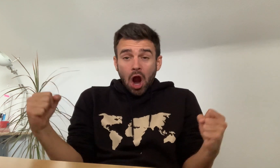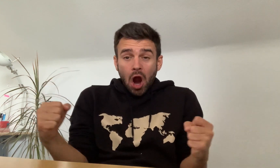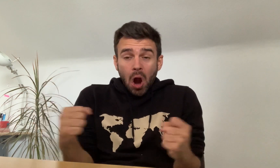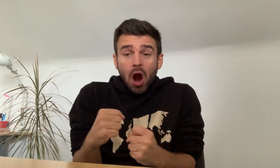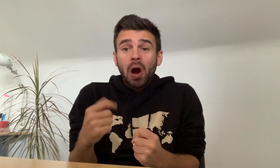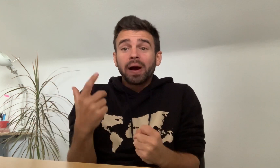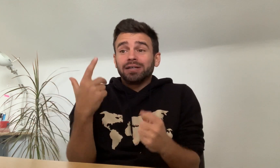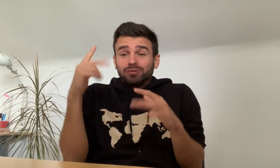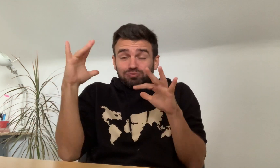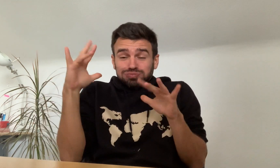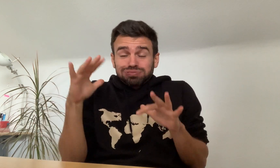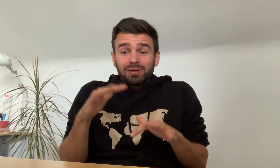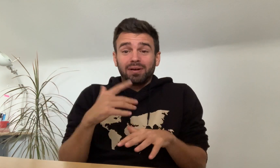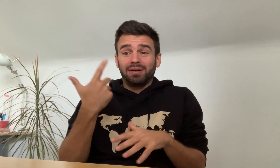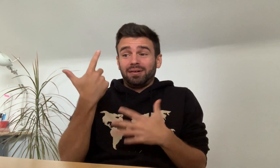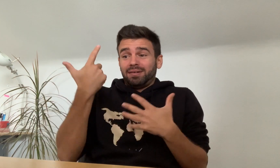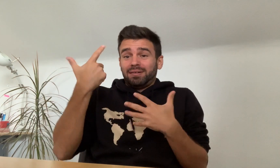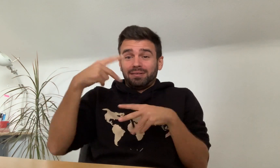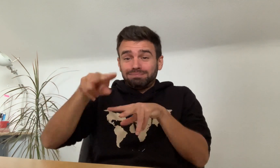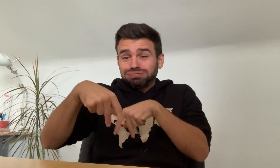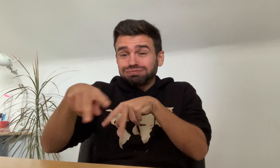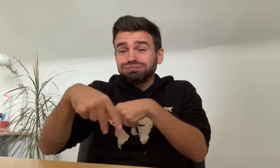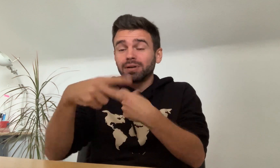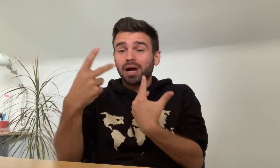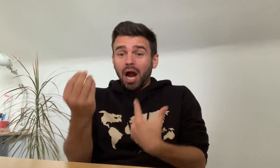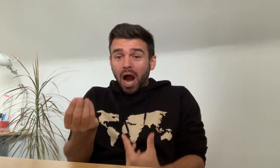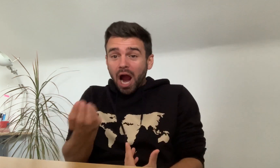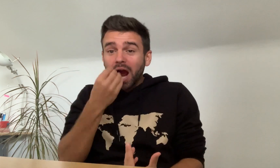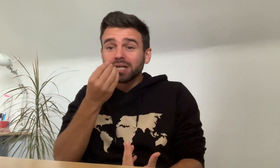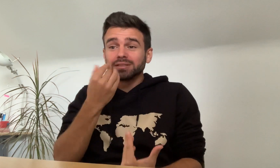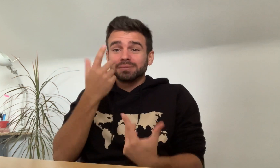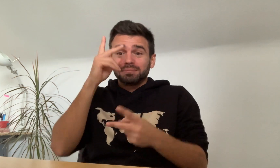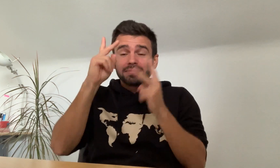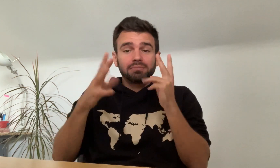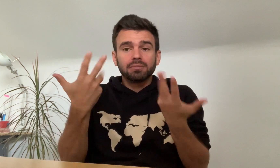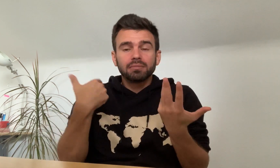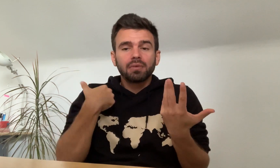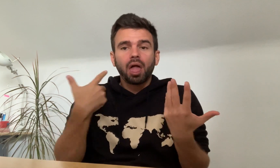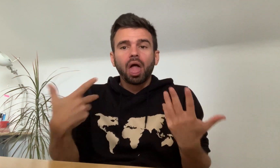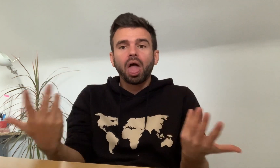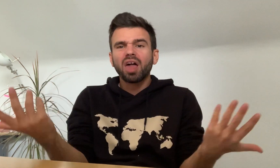It was cold and snowing, with sleds, food, and people.